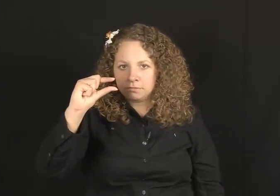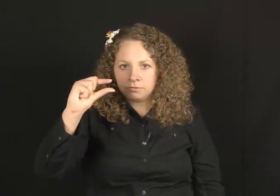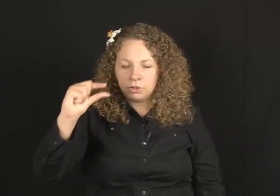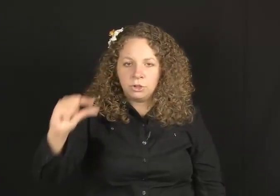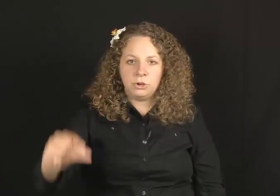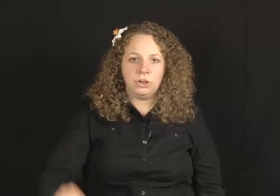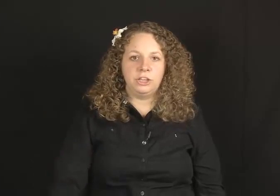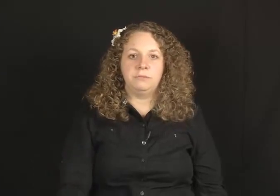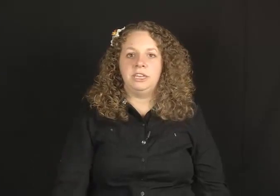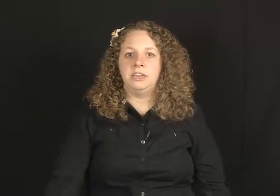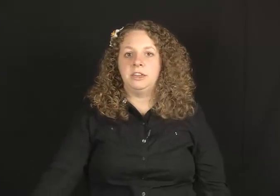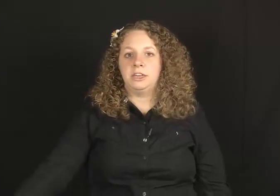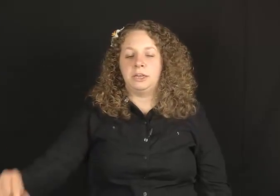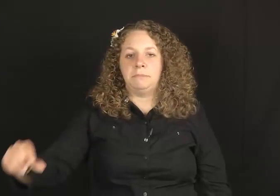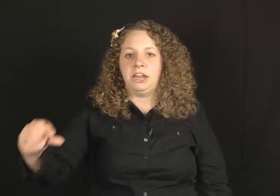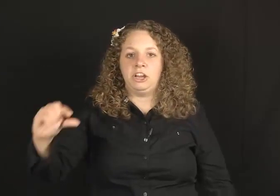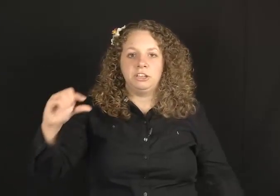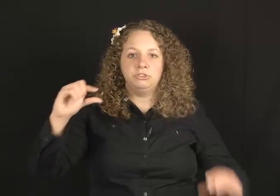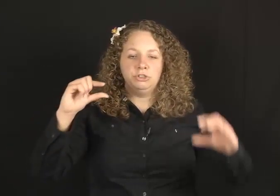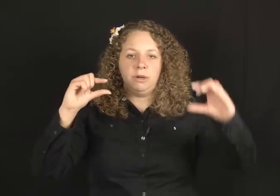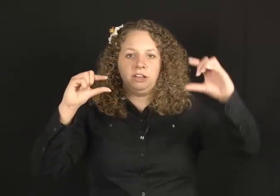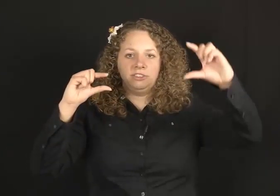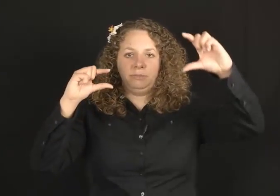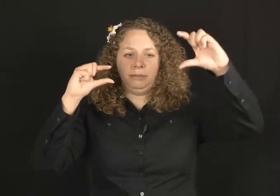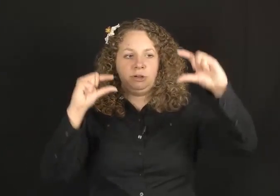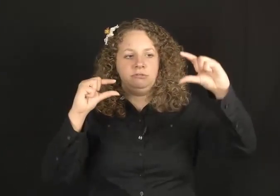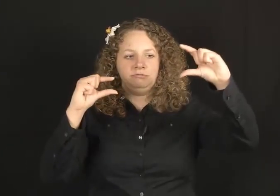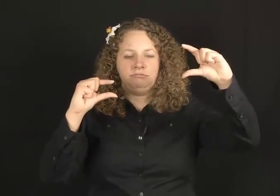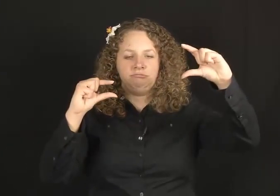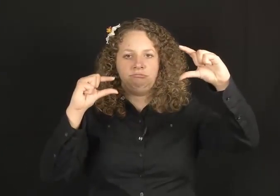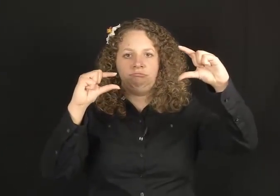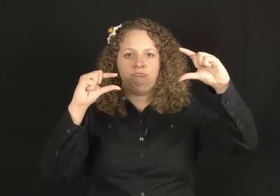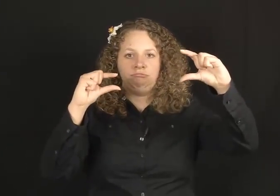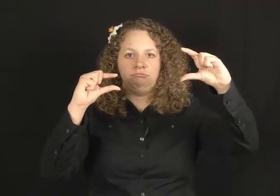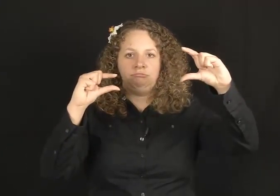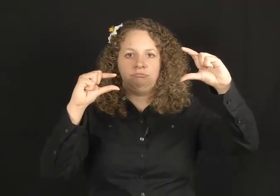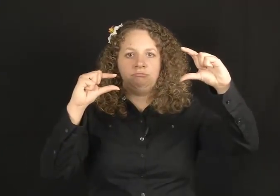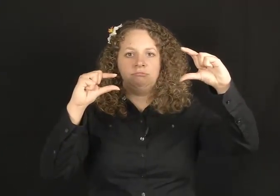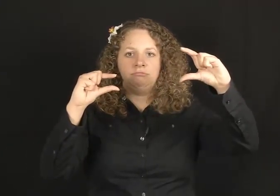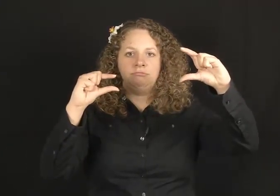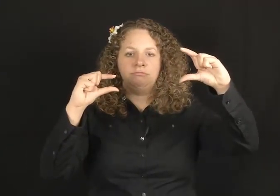Or you could be comparing two piles of paper.